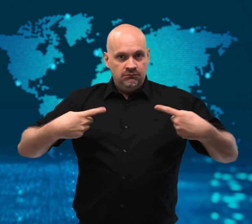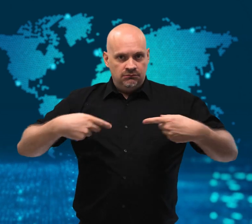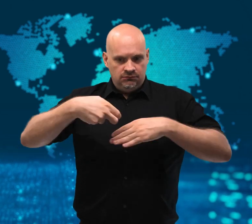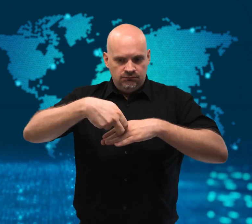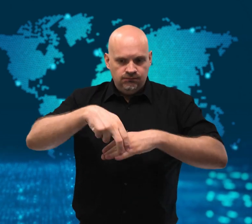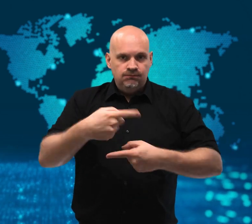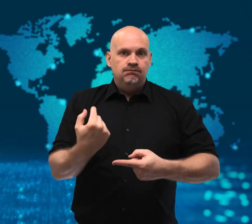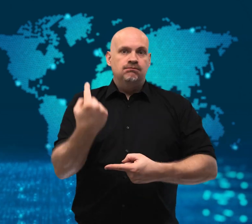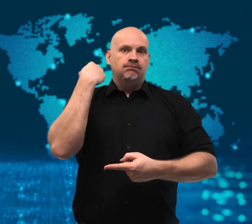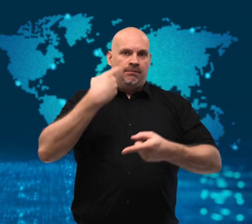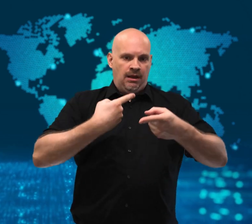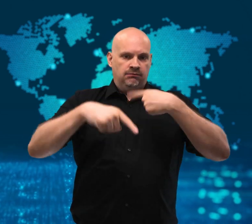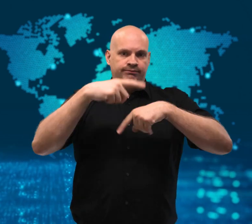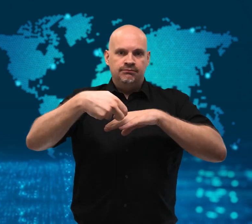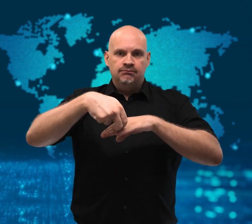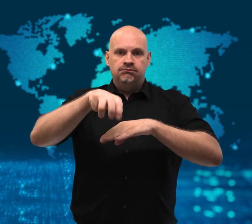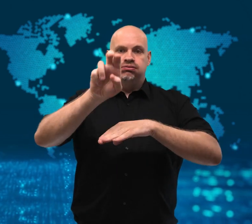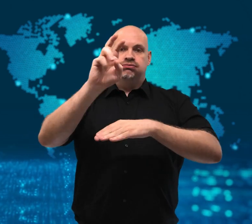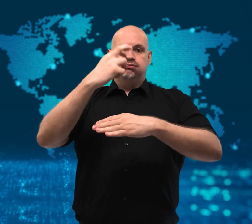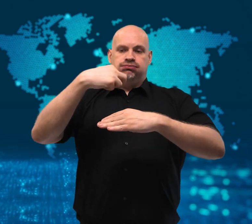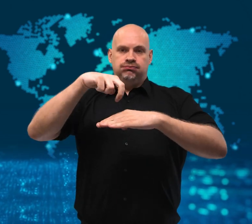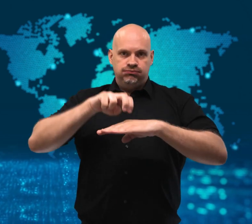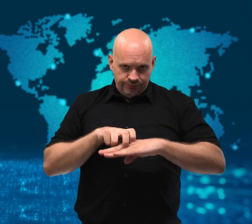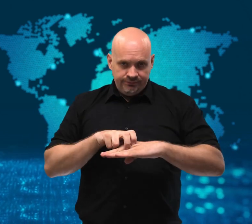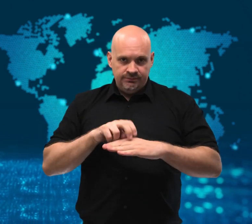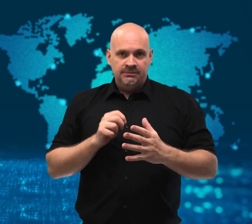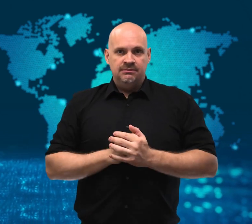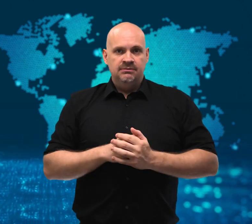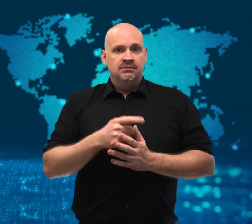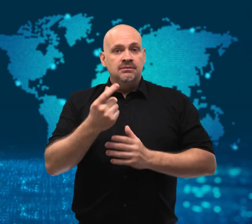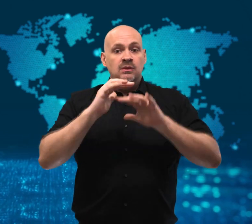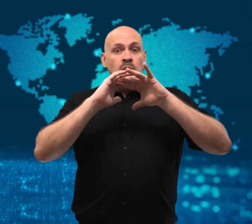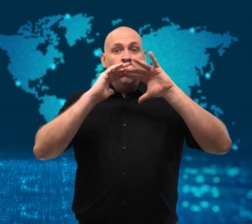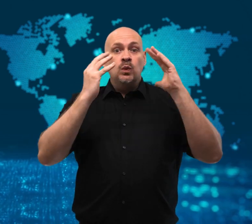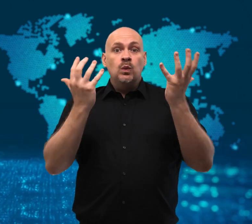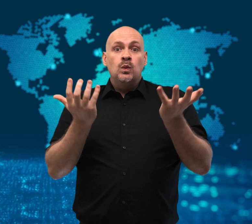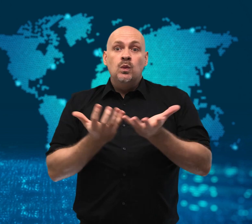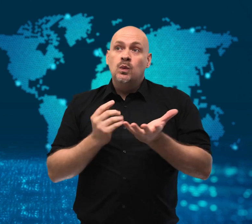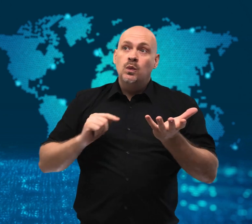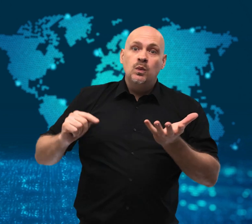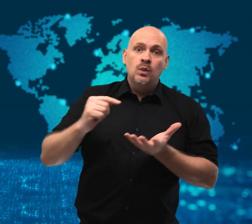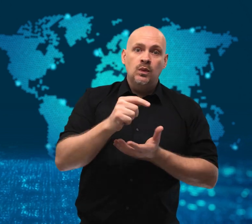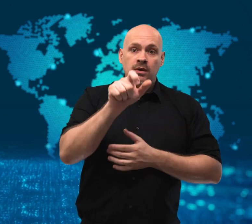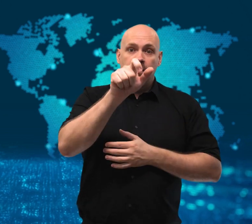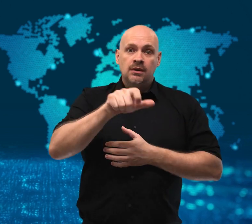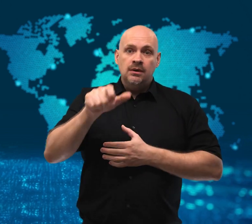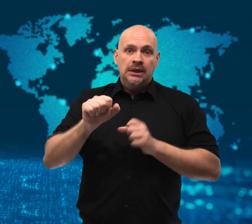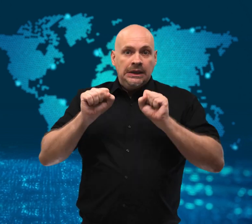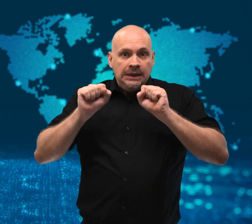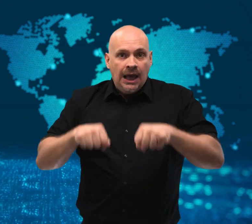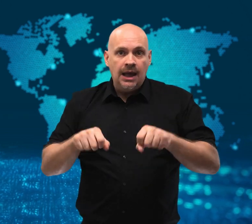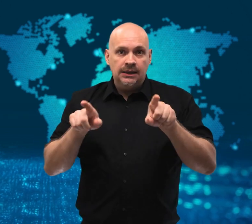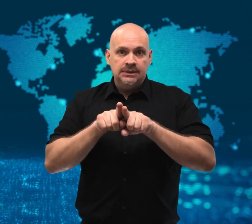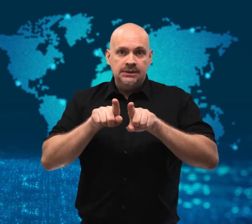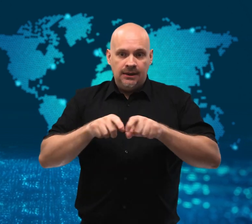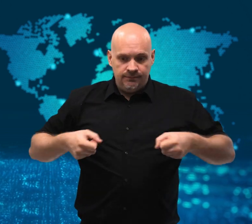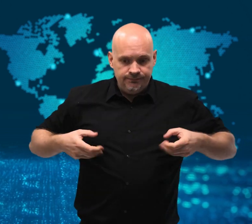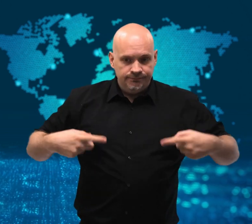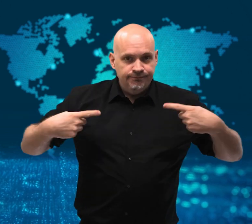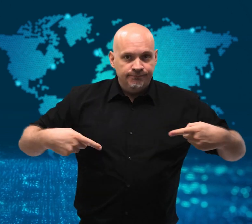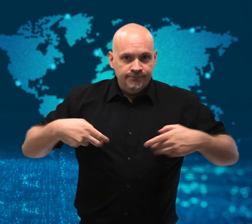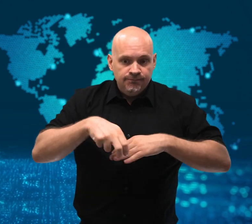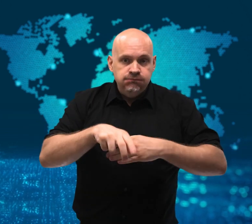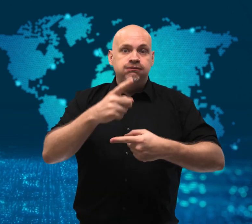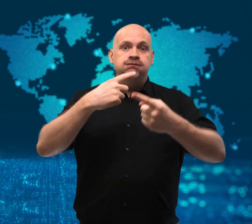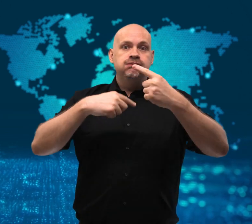and very few people worldwide have attempted the trick.